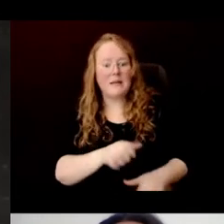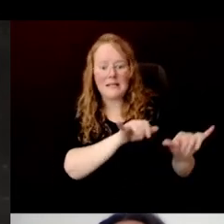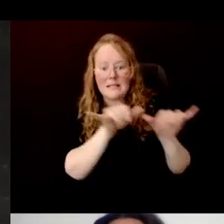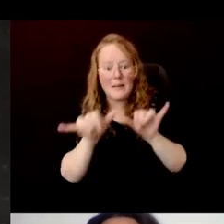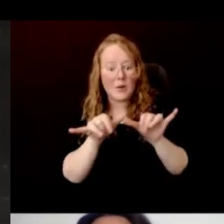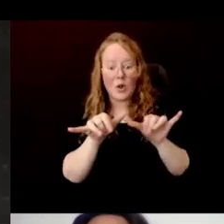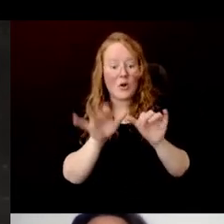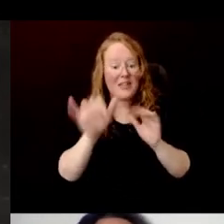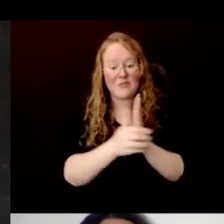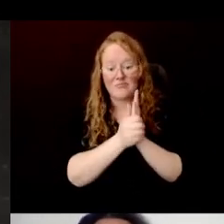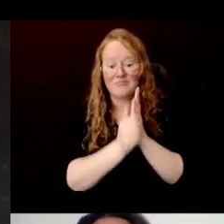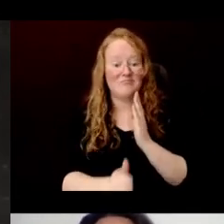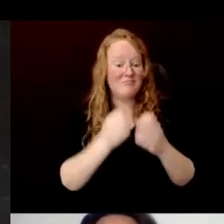Yes. Absolutely.